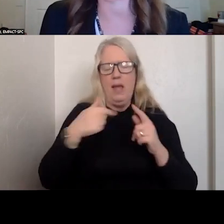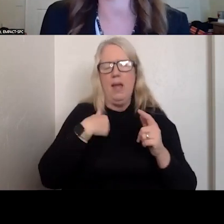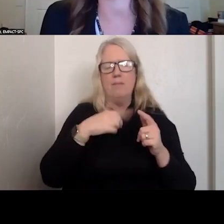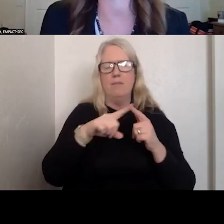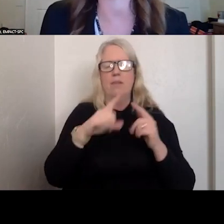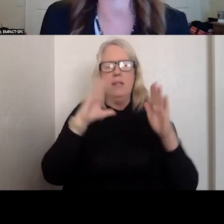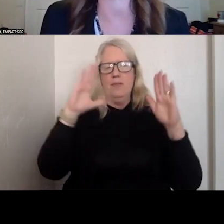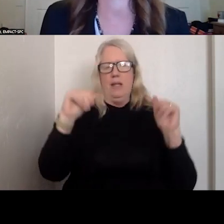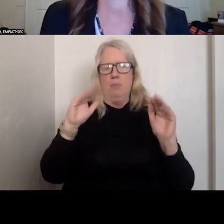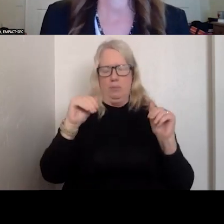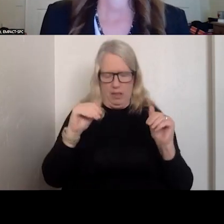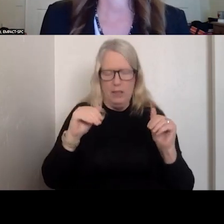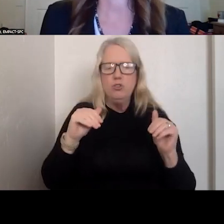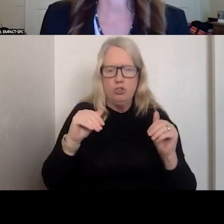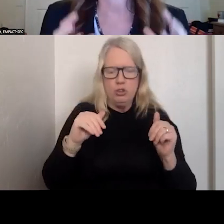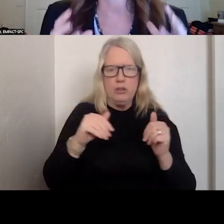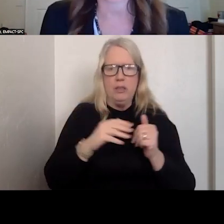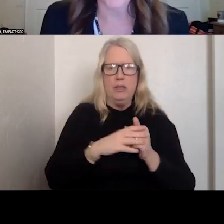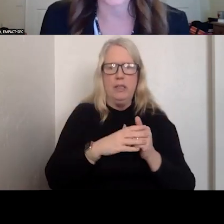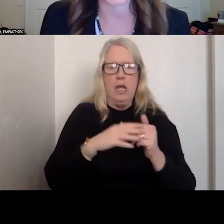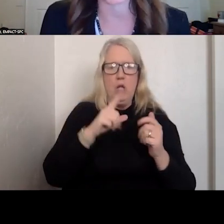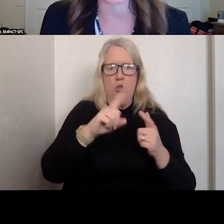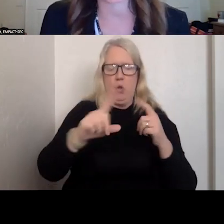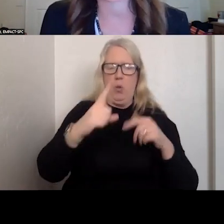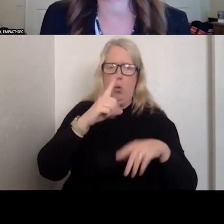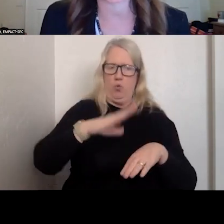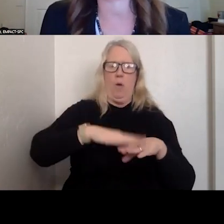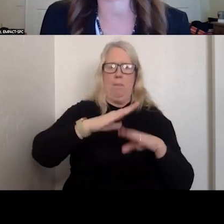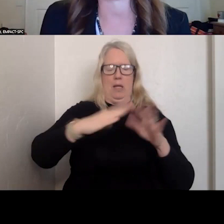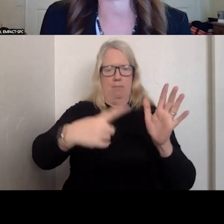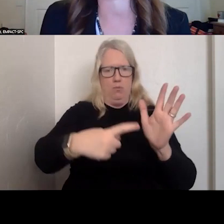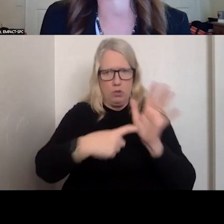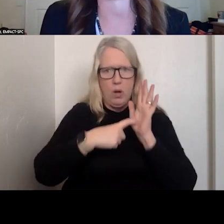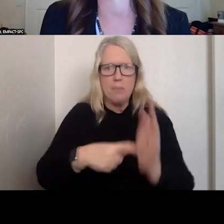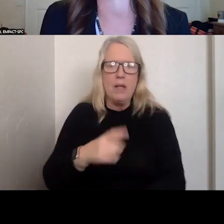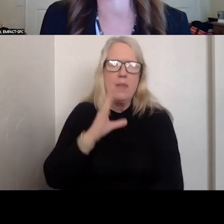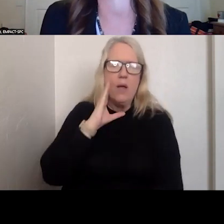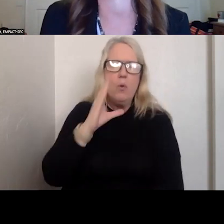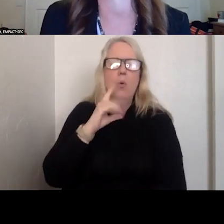THESE ARE THE MINIMUM REQUIREMENTS THAT WOULD BE FOUNDATIONAL FOR